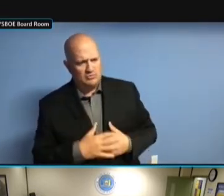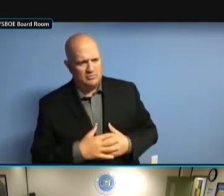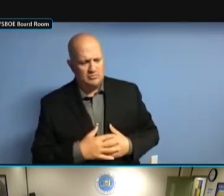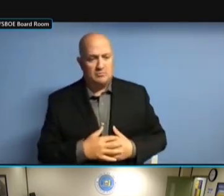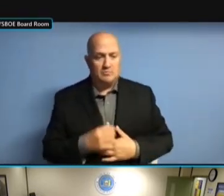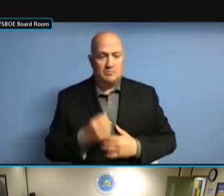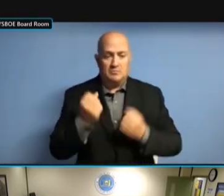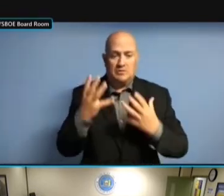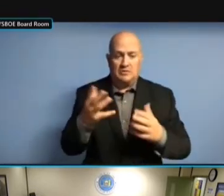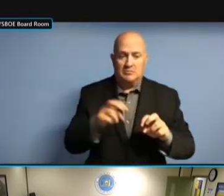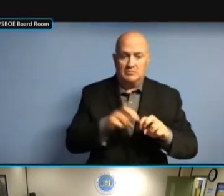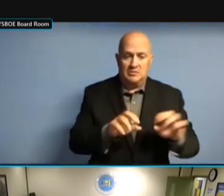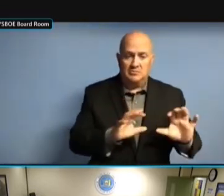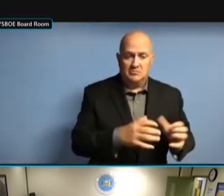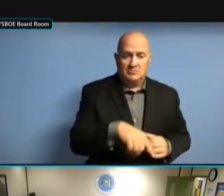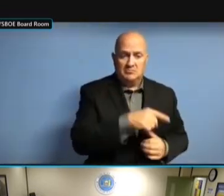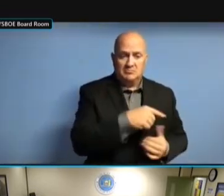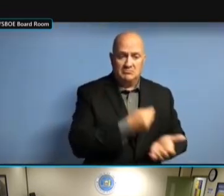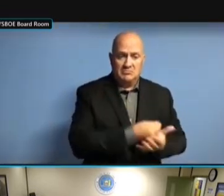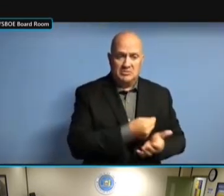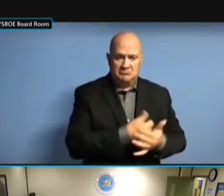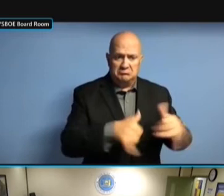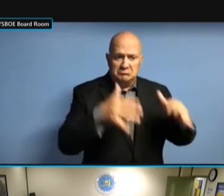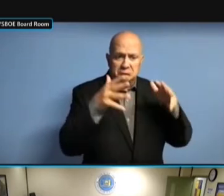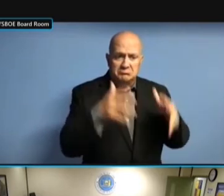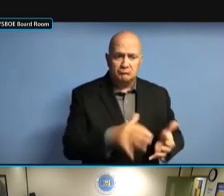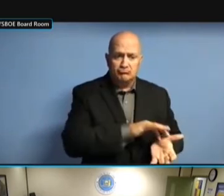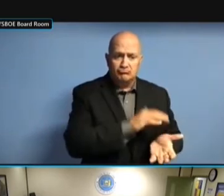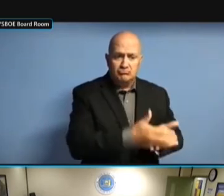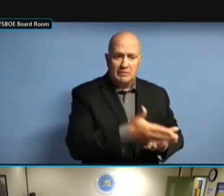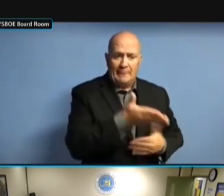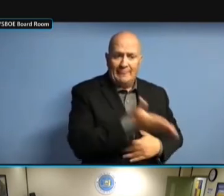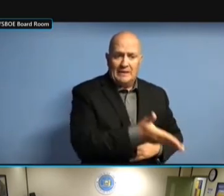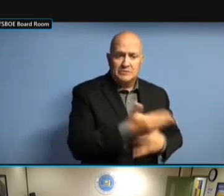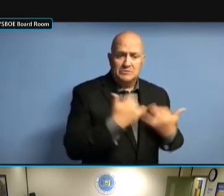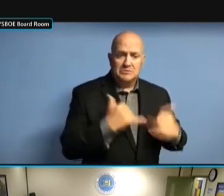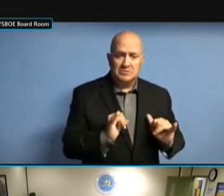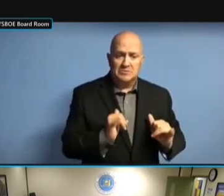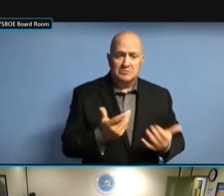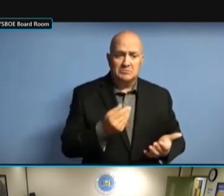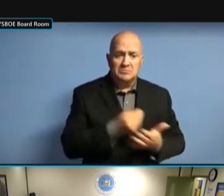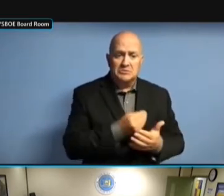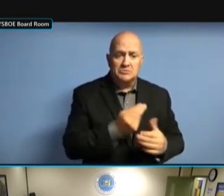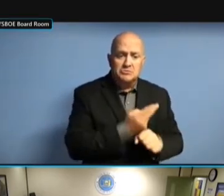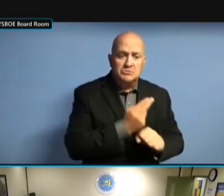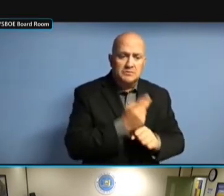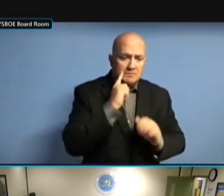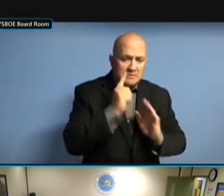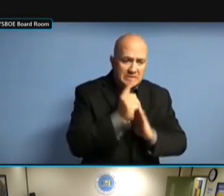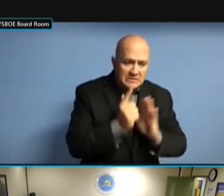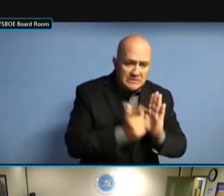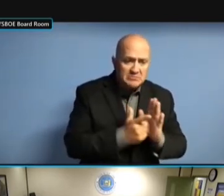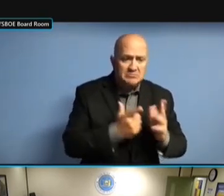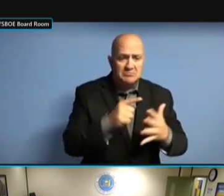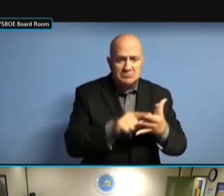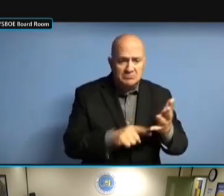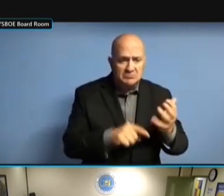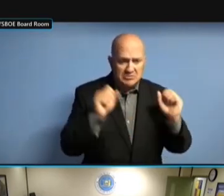OLD THAT HAVE FUNDS IN THEM THAT ARE USED OLD THAT HAVE FUNDS IN THEM THAT ARE USED LAWFULLY. ARE USED LAWFULLY. ARE USED LAWFULLY. >> ARE USED LAWFULLY. >> I'M ARE USED LAWFULLY. >> I'M TALKING ARE USED LAWFULLY. >> I'M TALKING ABOUT ARE USED LAWFULLY. >> I'M TALKING ABOUT FUNDS ARE USED LAWFULLY. >> I'M TALKING ABOUT FUNDS THAT I'M TALKING ABOUT FUNDS THAT I'M TALKING ABOUT FUNDS THAT ALREADY I'M TALKING ABOUT FUNDS THAT ALREADY HAVE I'M TALKING ABOUT FUNDS THAT ALREADY HAVE BEEN I'M TALKING ABOUT FUNDS THAT ALREADY HAVE BEEN USED I'M TALKING ABOUT FUNDS THAT ALREADY HAVE BEEN USED AND I'M TALKING ABOUT FUNDS THAT ALREADY HAVE BEEN USED AND WE ALREADY HAVE BEEN USED AND WE ALREADY HAVE BEEN USED AND WE HAVE ALREADY HAVE BEEN USED AND WE HAVE BIG ALREADY HAVE BEEN USED AND WE HAVE BIG QUESTIONS ALREADY HAVE BEEN USED AND WE HAVE BIG QUESTIONS ABOUT. HAVE BIG QUESTIONS ABOUT. HAVE BIG QUESTIONS ABOUT. >> HAVE BIG QUESTIONS ABOUT. >> WELL,